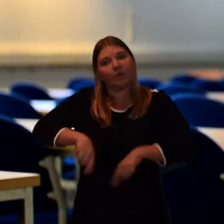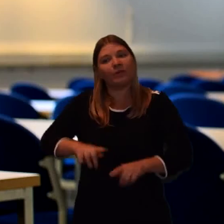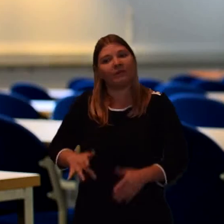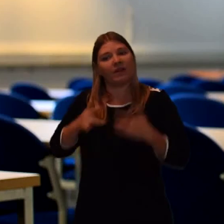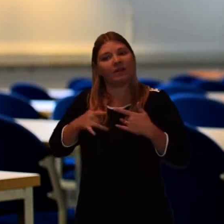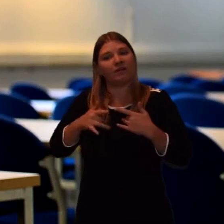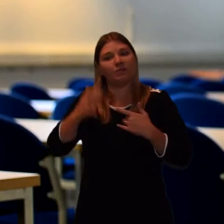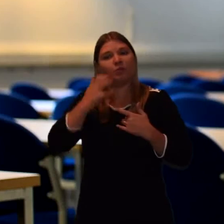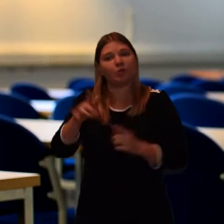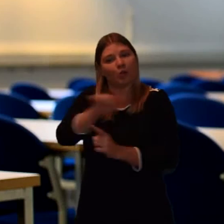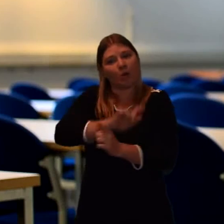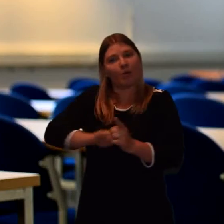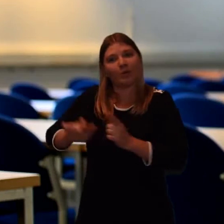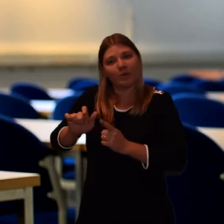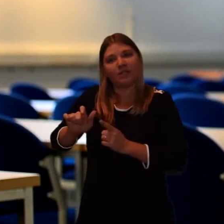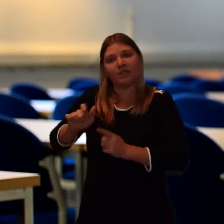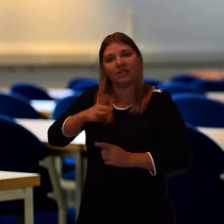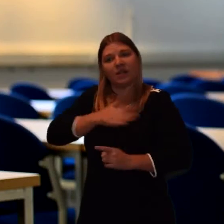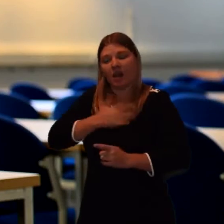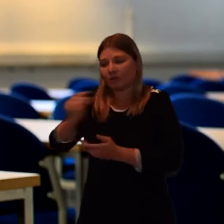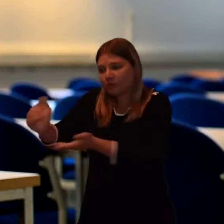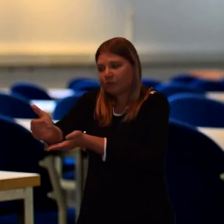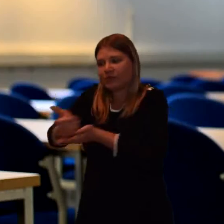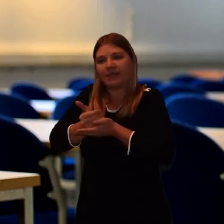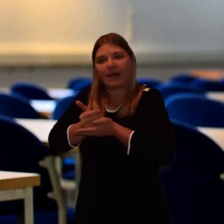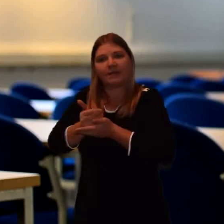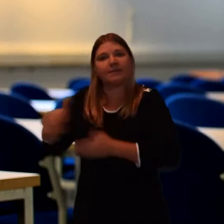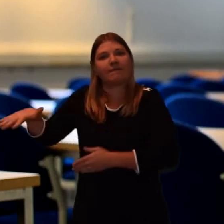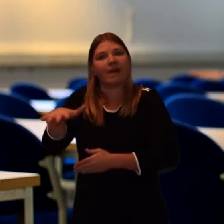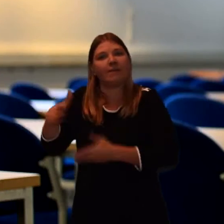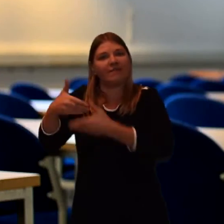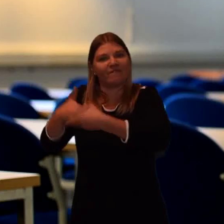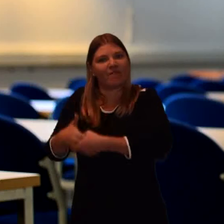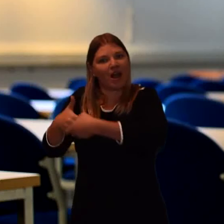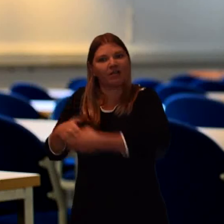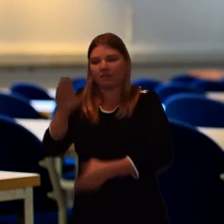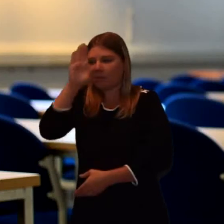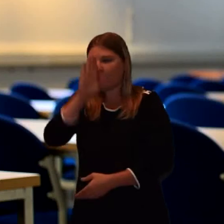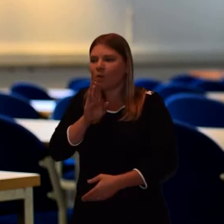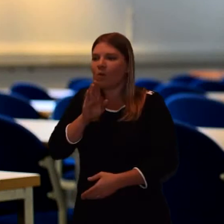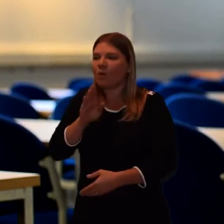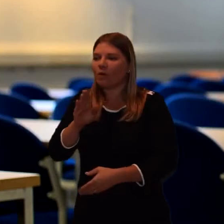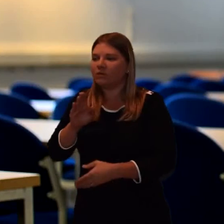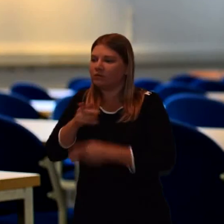And it's part of the jewish community to treat mourners as a special case.